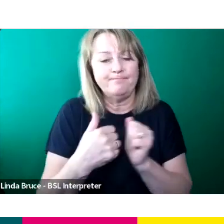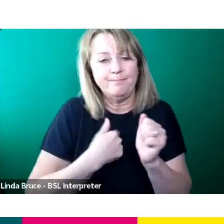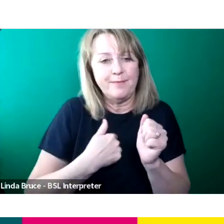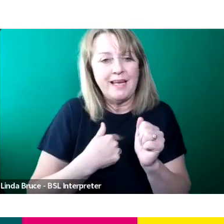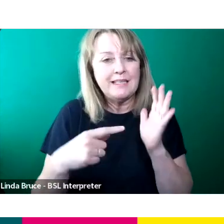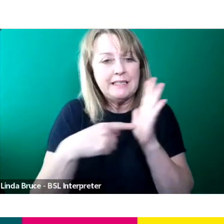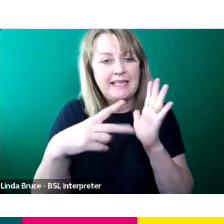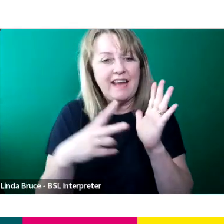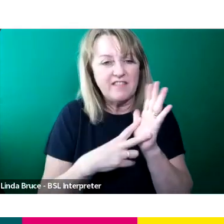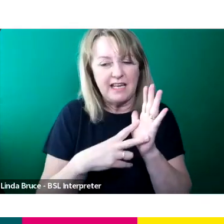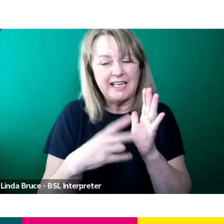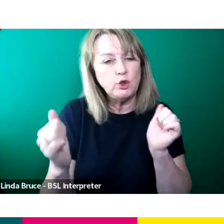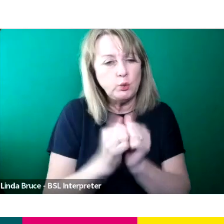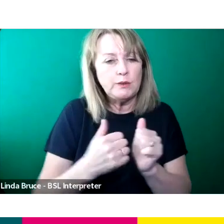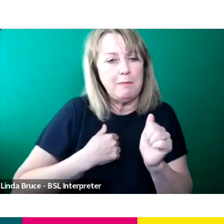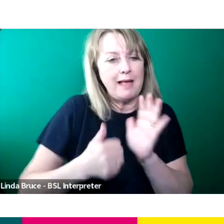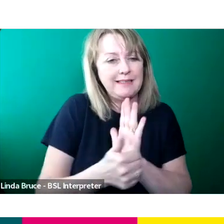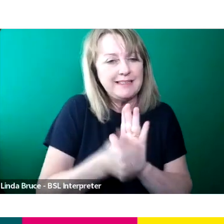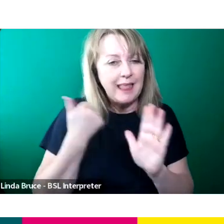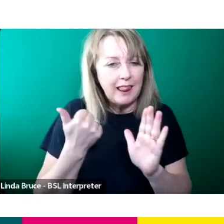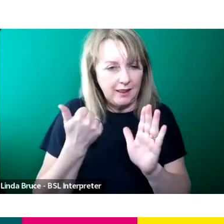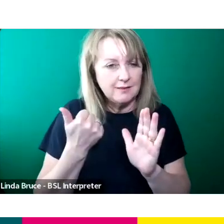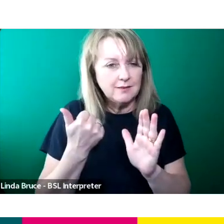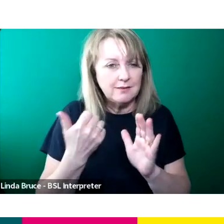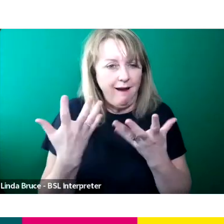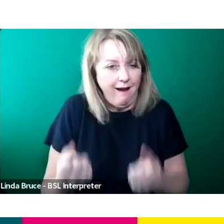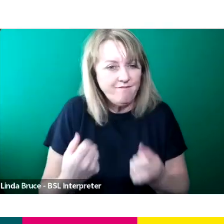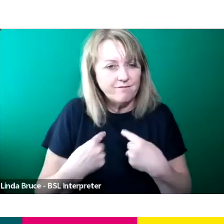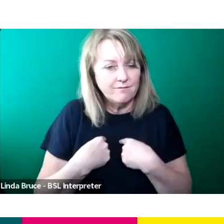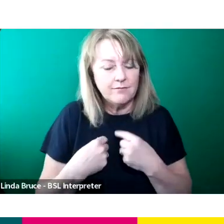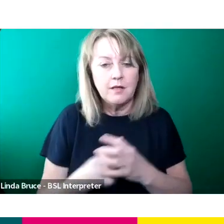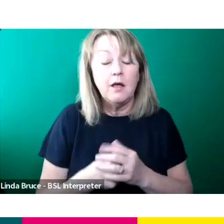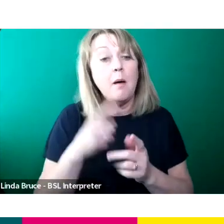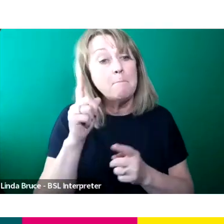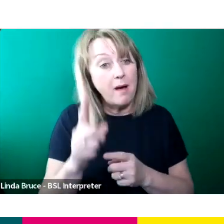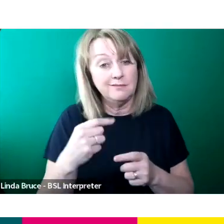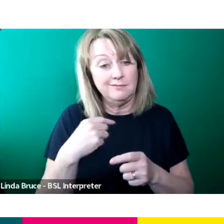my skillset a lot better and because of Covid while I was at uni I wasn't able to do any